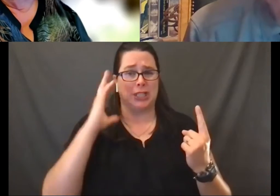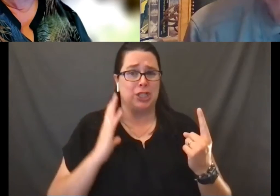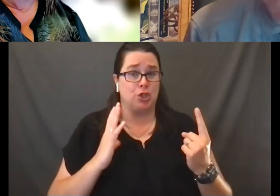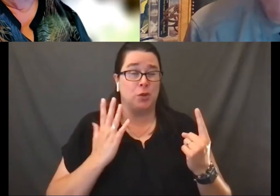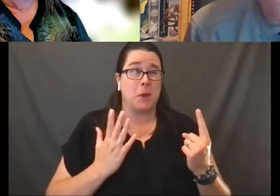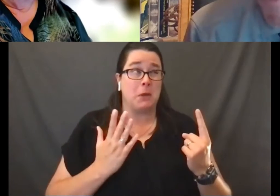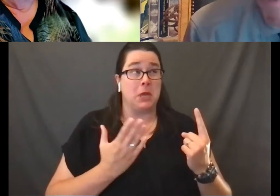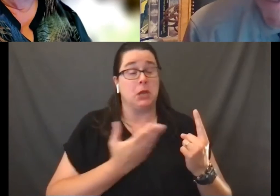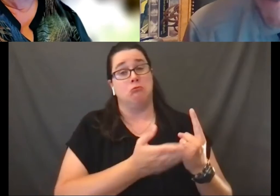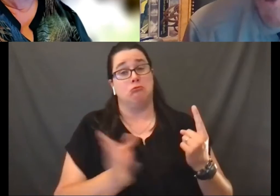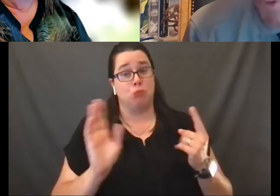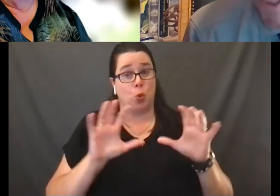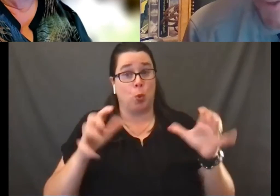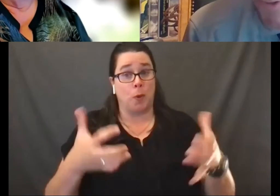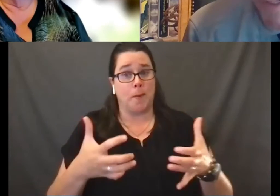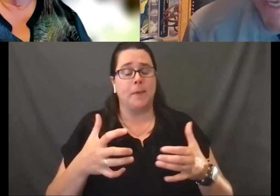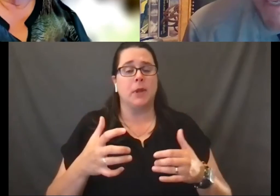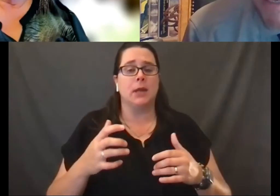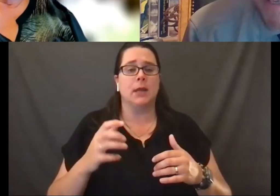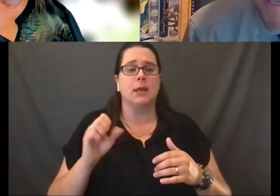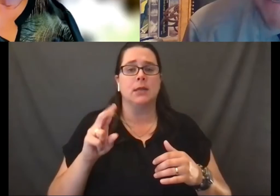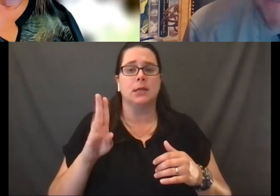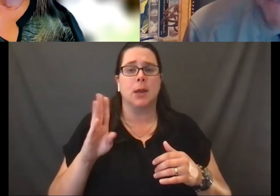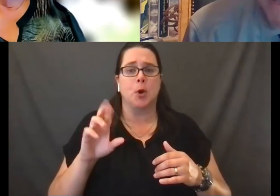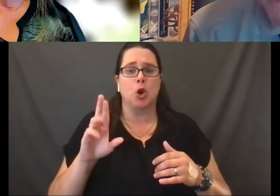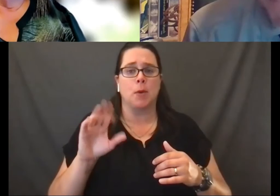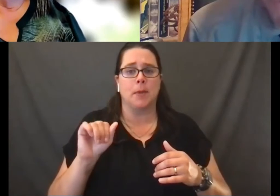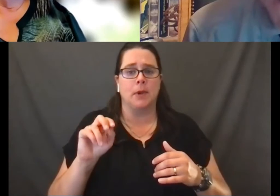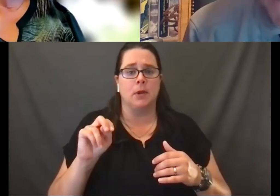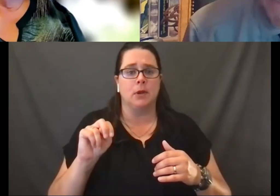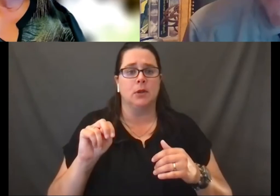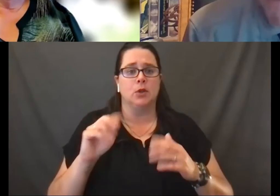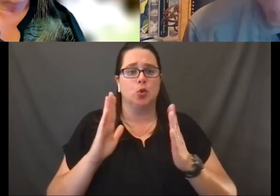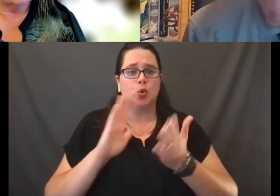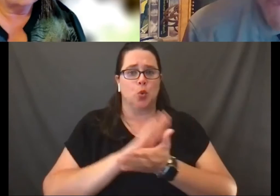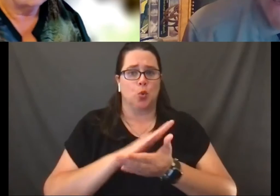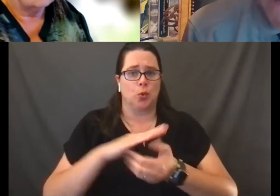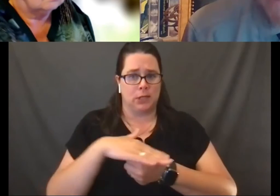in a suburban school district in the Milwaukee area.